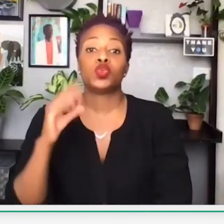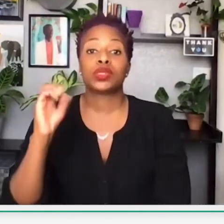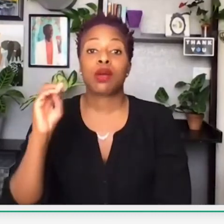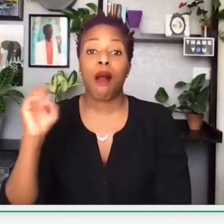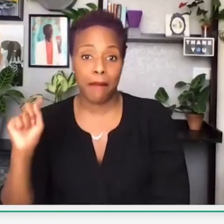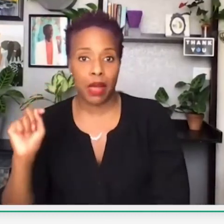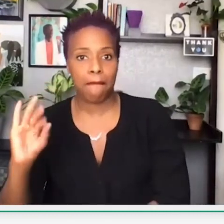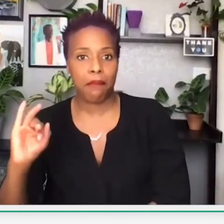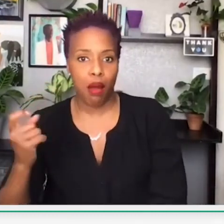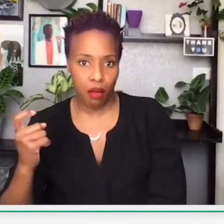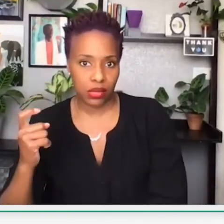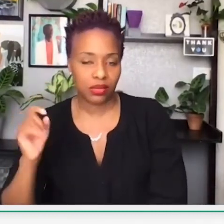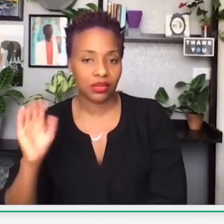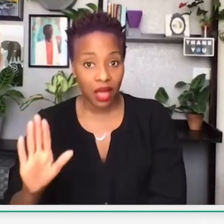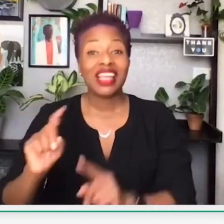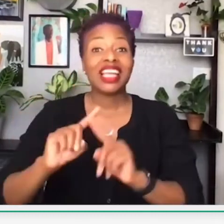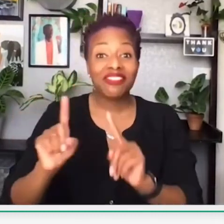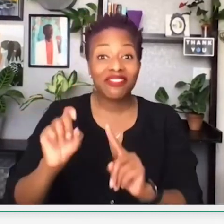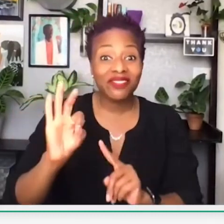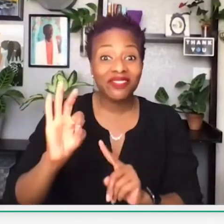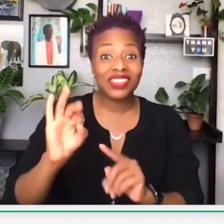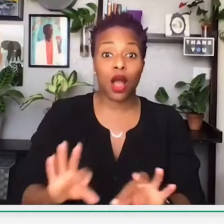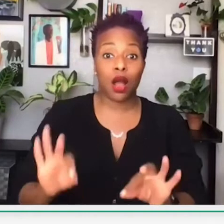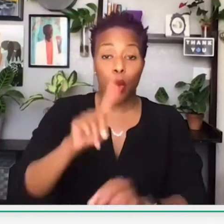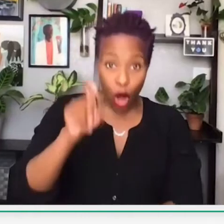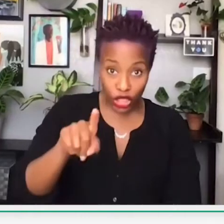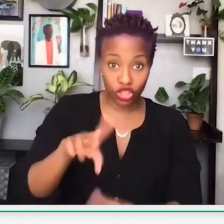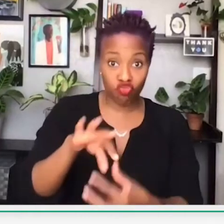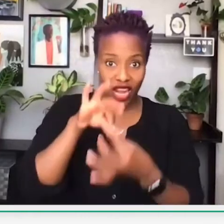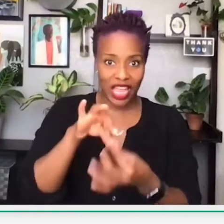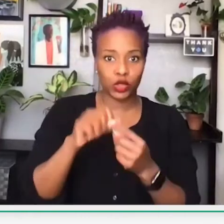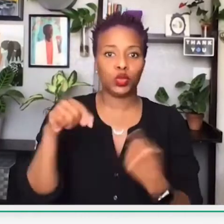or any comments that you want, you can use the comment box.